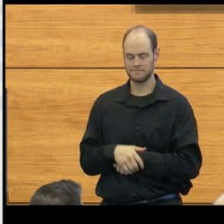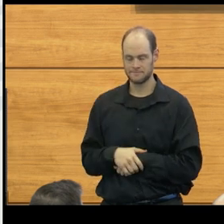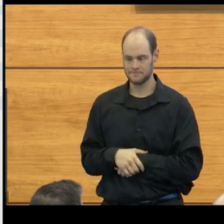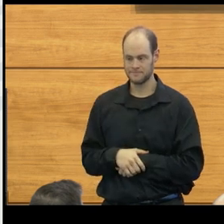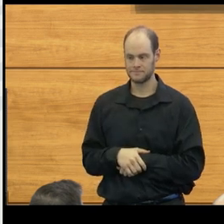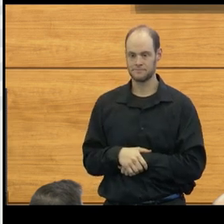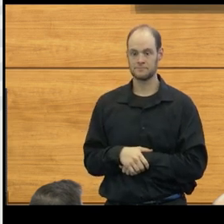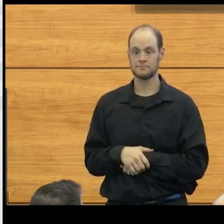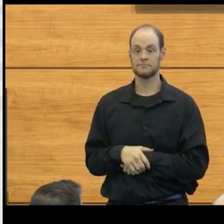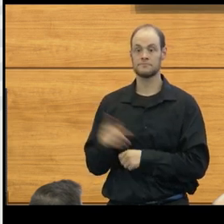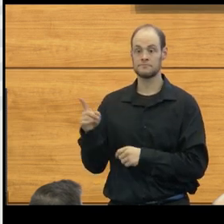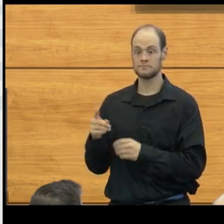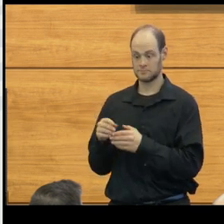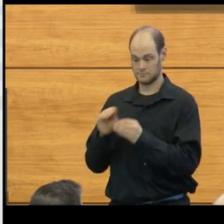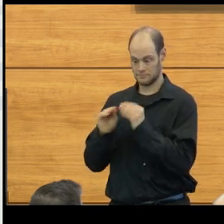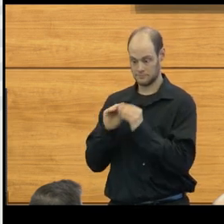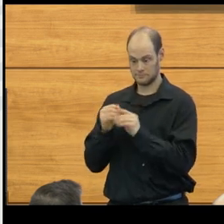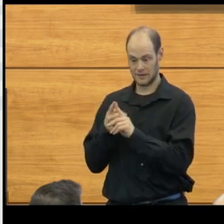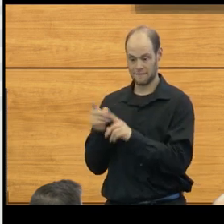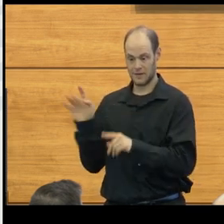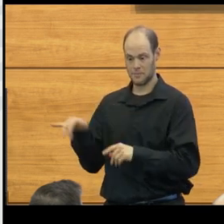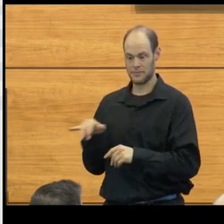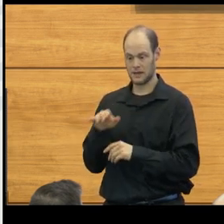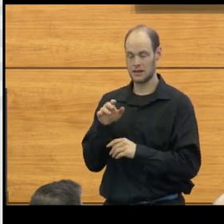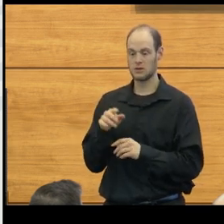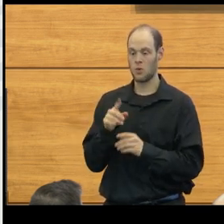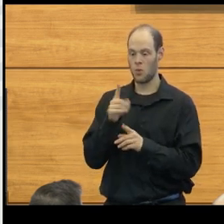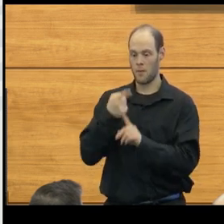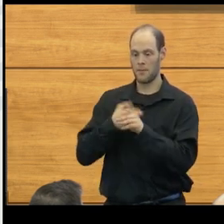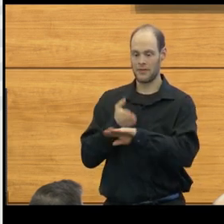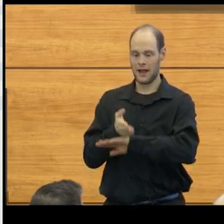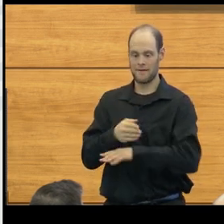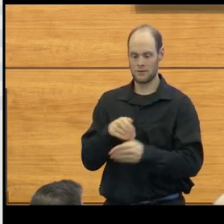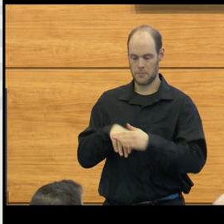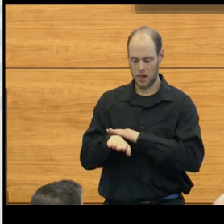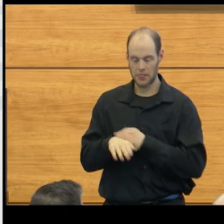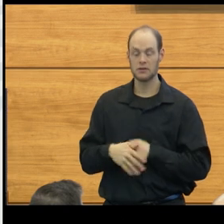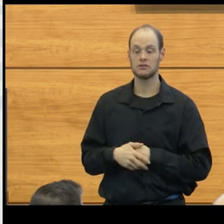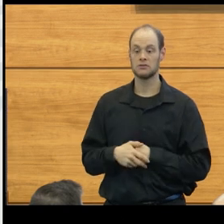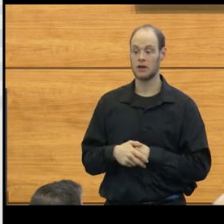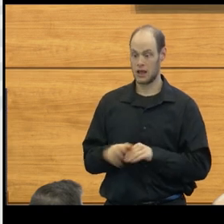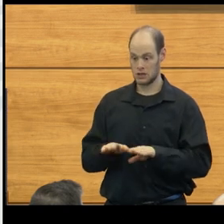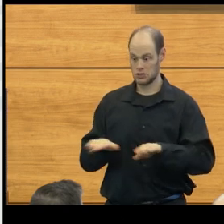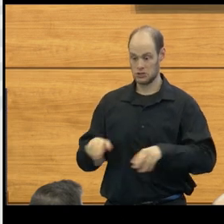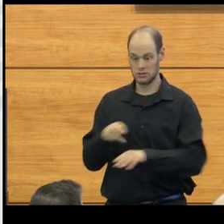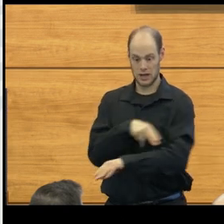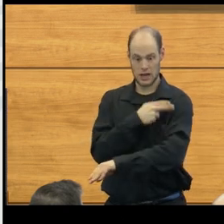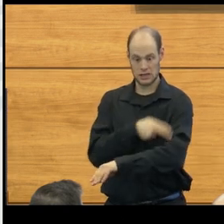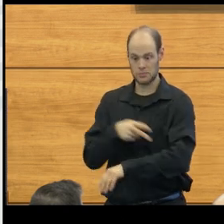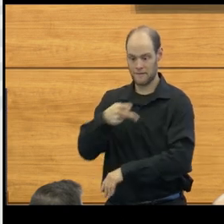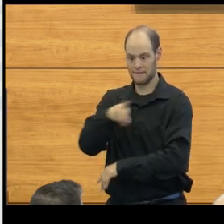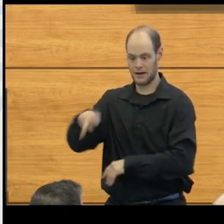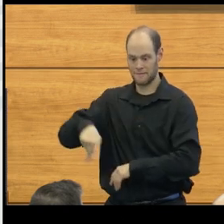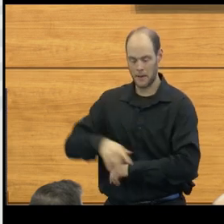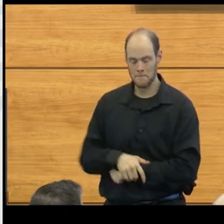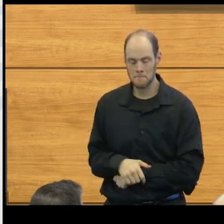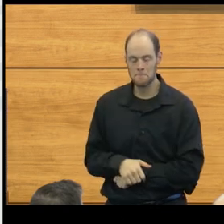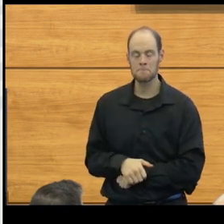He was repaired from his myelomeningocele about one month after birth at Children's Hospital in Philadelphia.